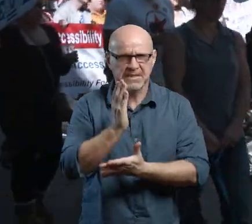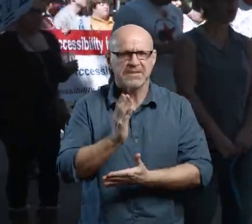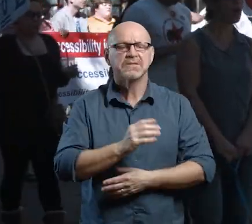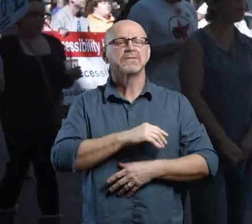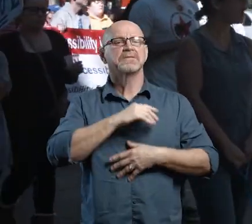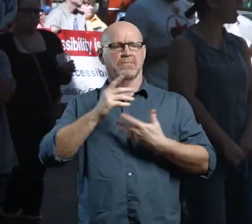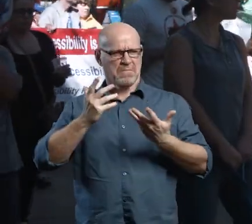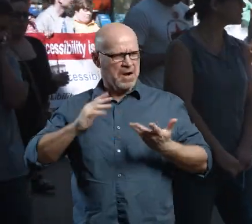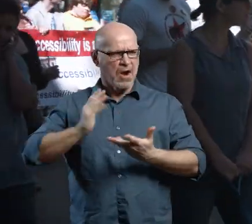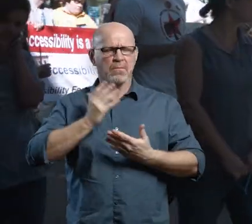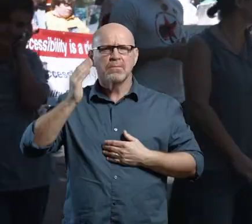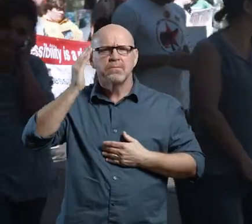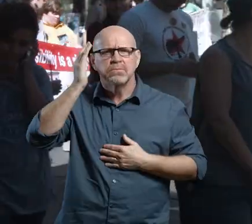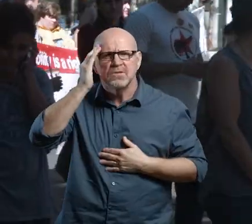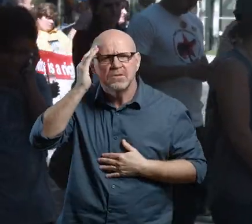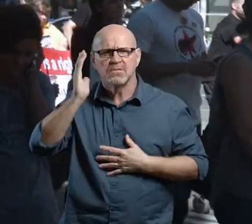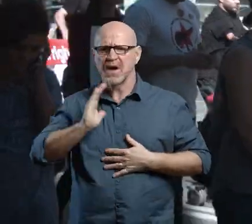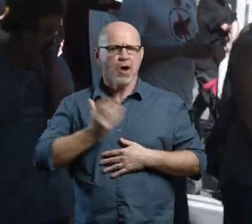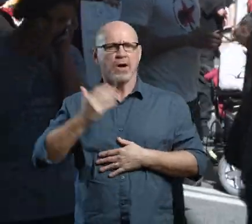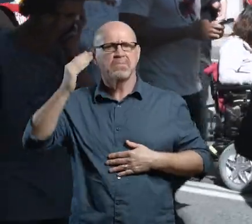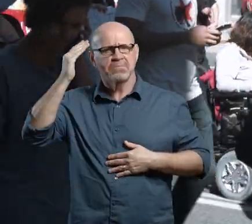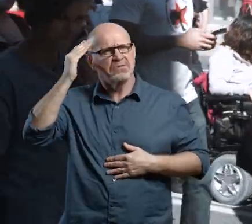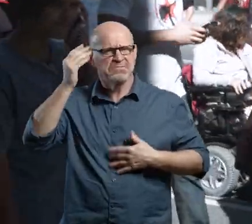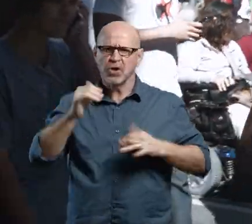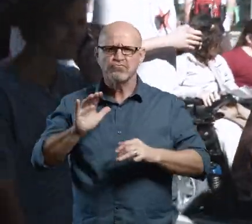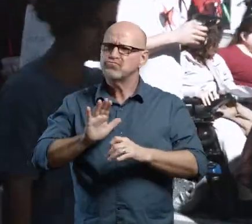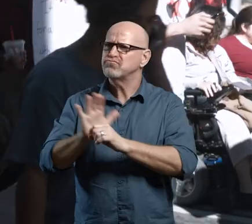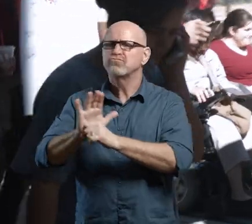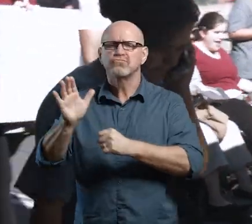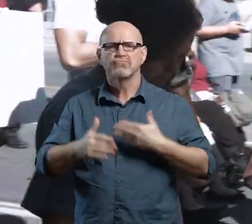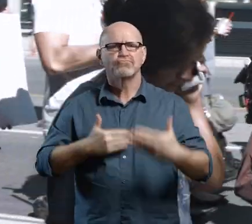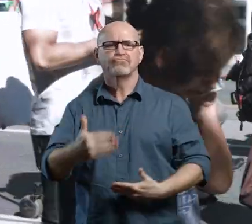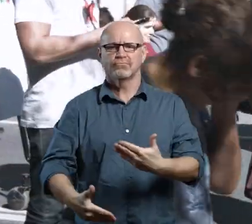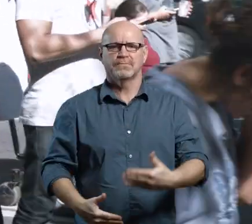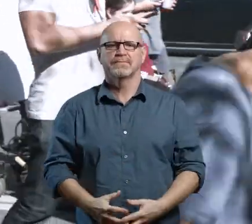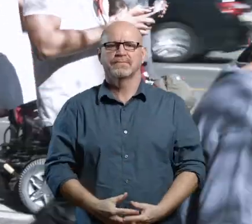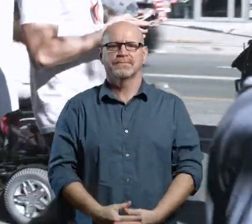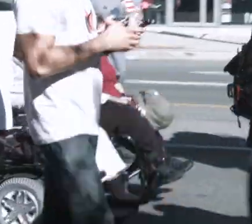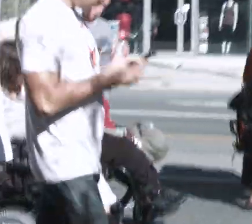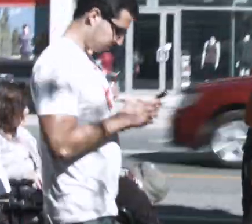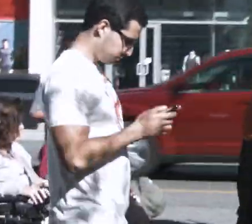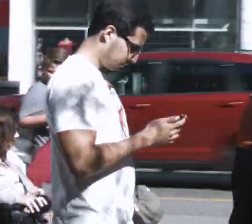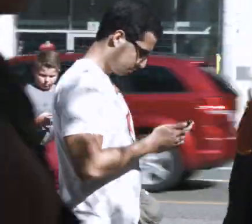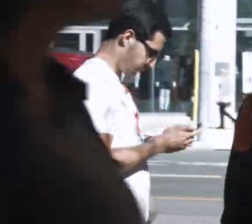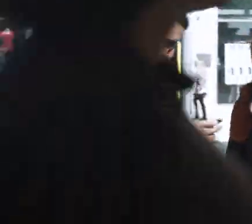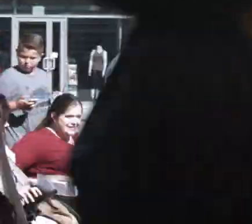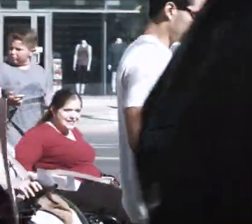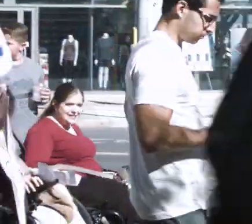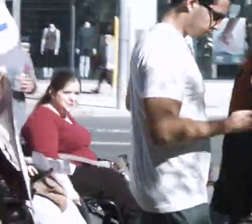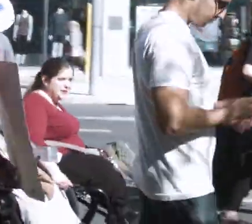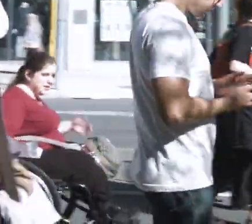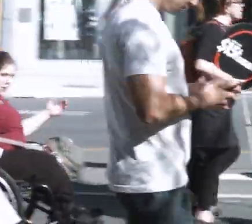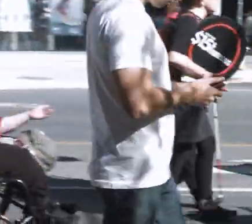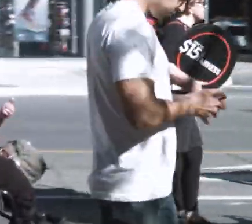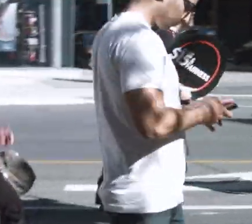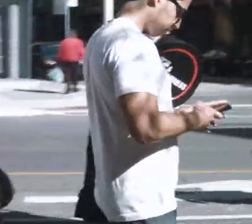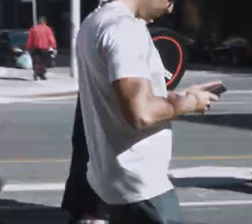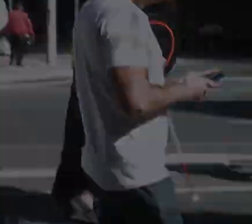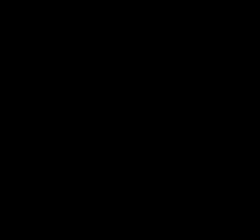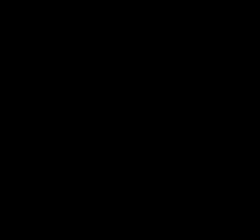Our minds! >>Whose minds? >>Our minds! (Muffled voices and whistles in background) >>It’s frustrating ‘cause I just can’t hear them. >>I know!